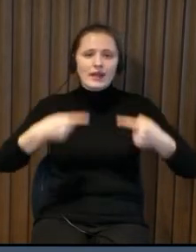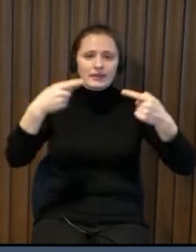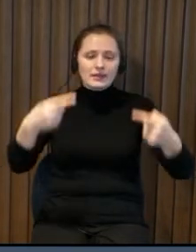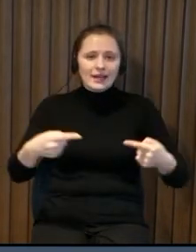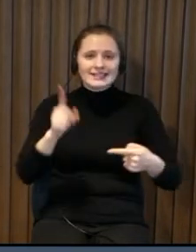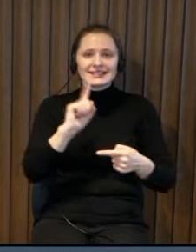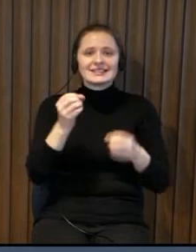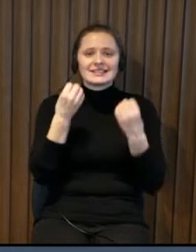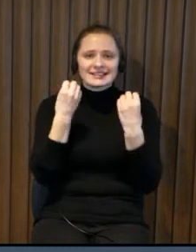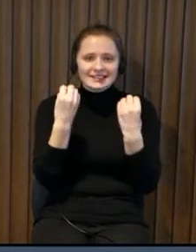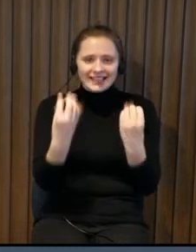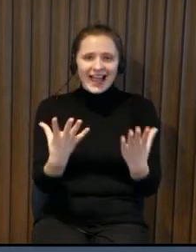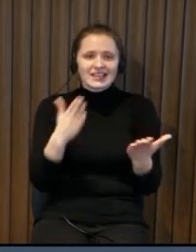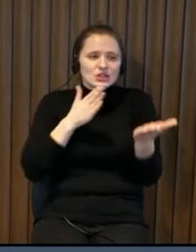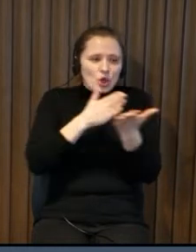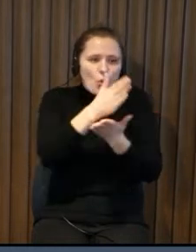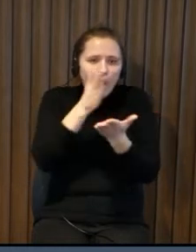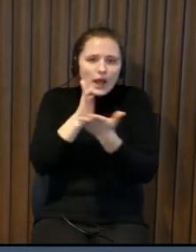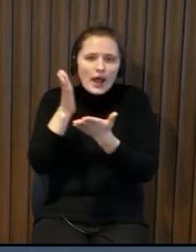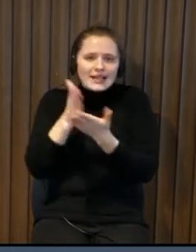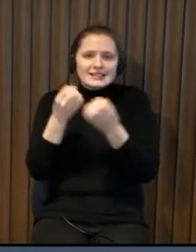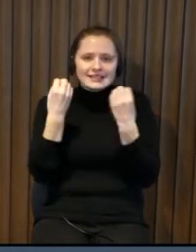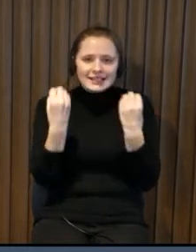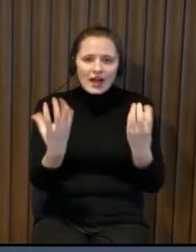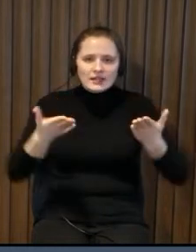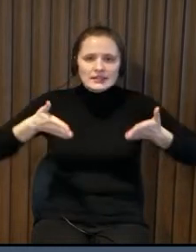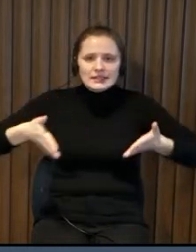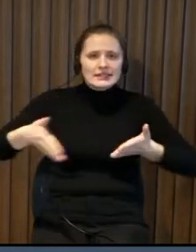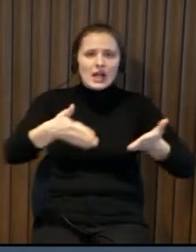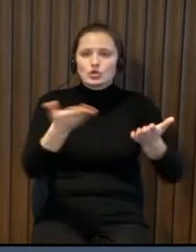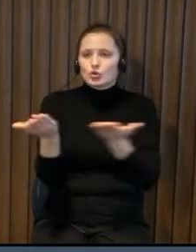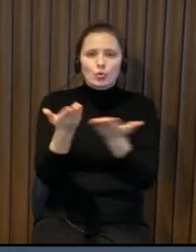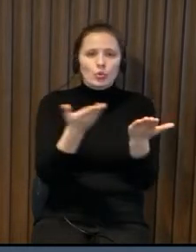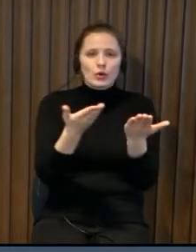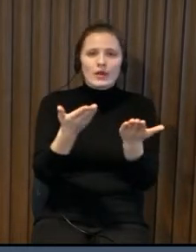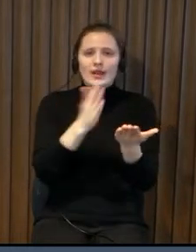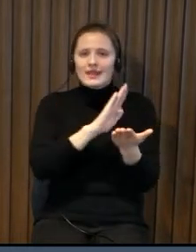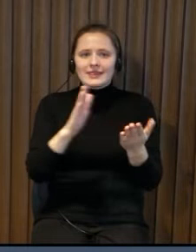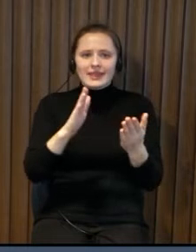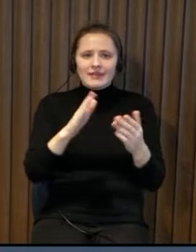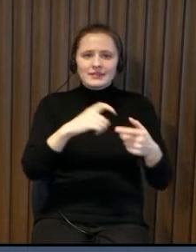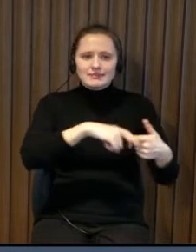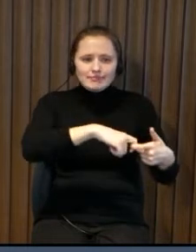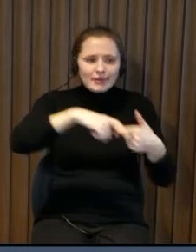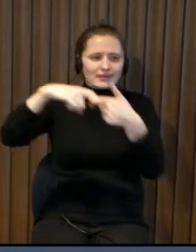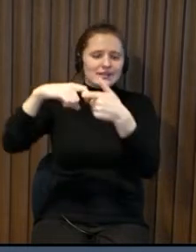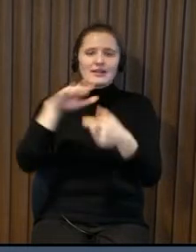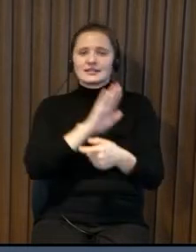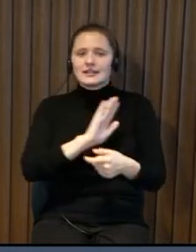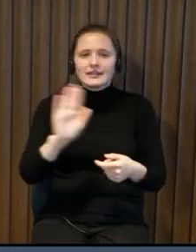adjusted for people with wheelchairs and there are the first um the first point actually in those